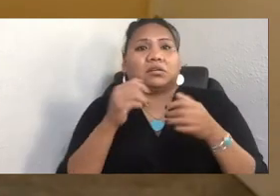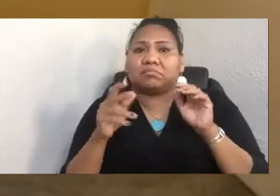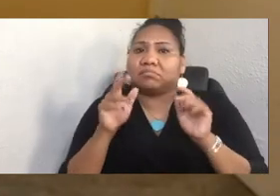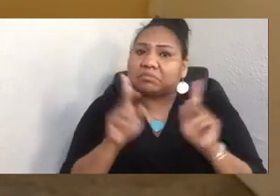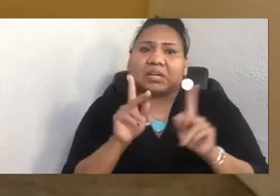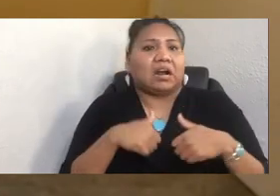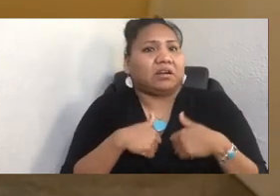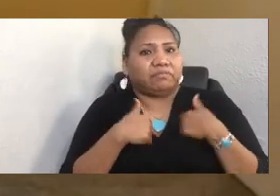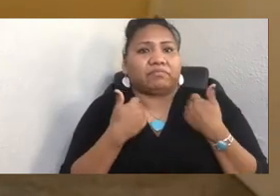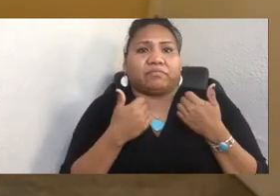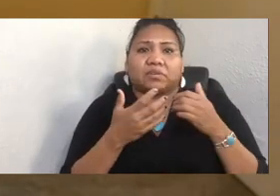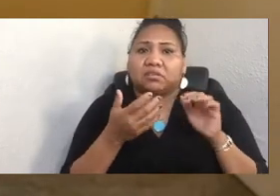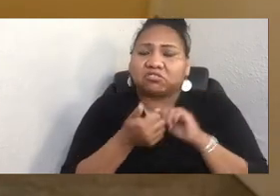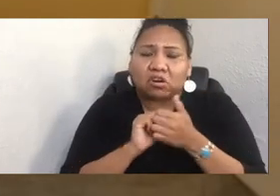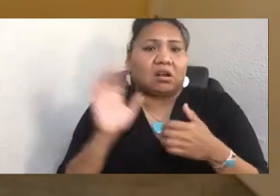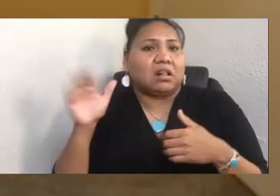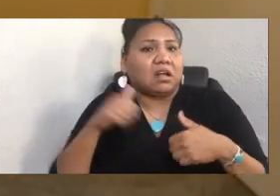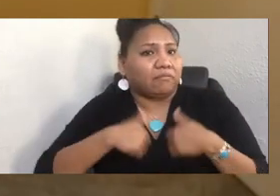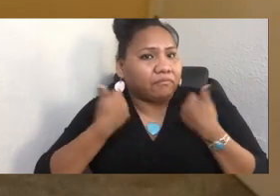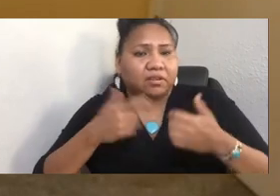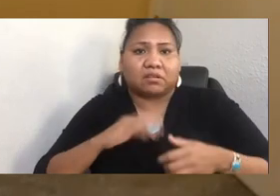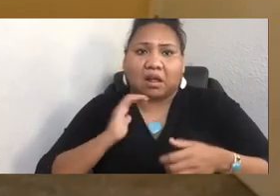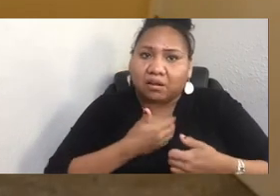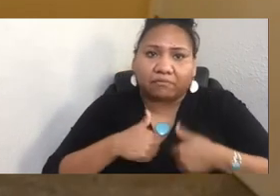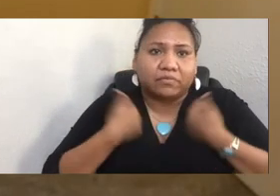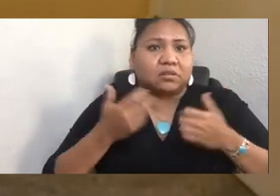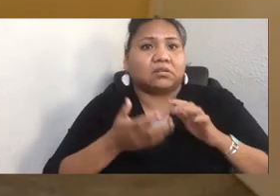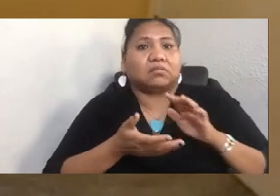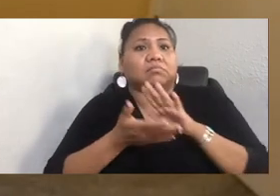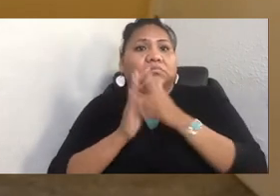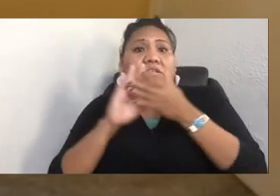I became a photographer because Mr. Smith,